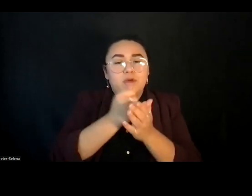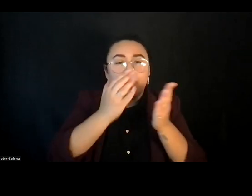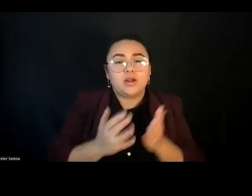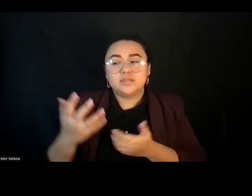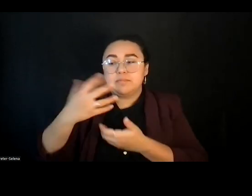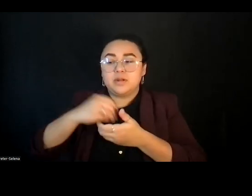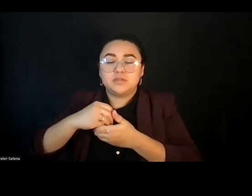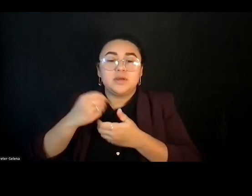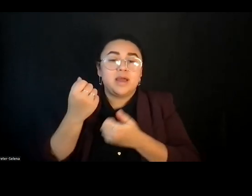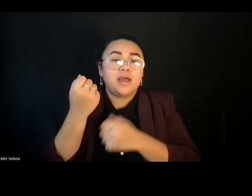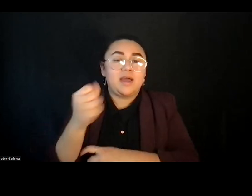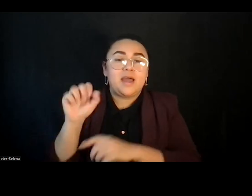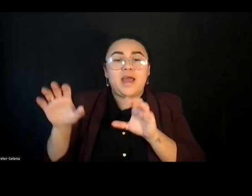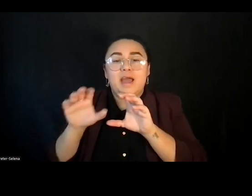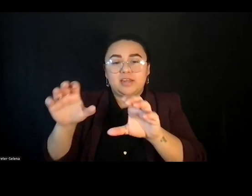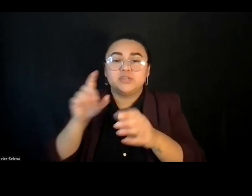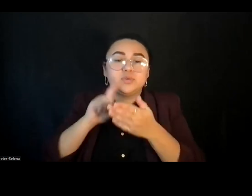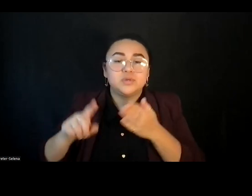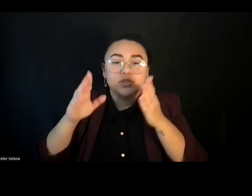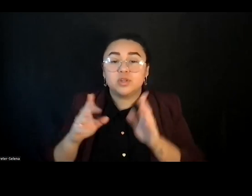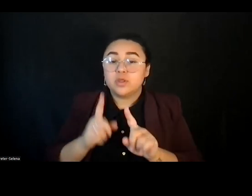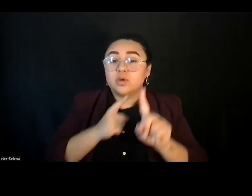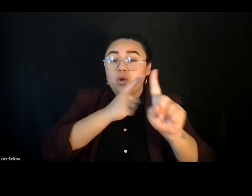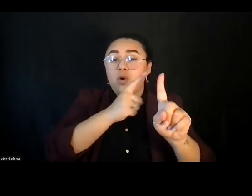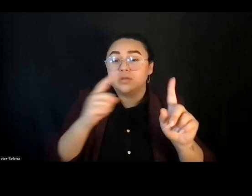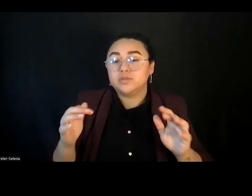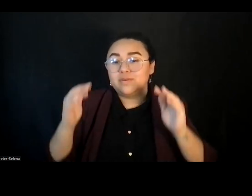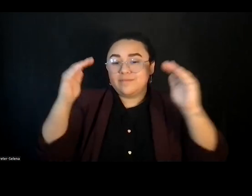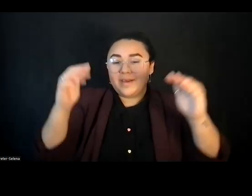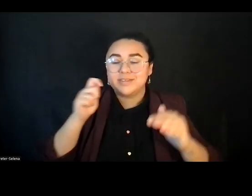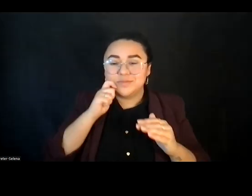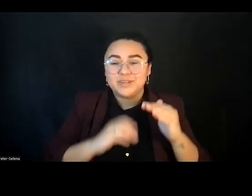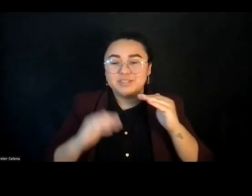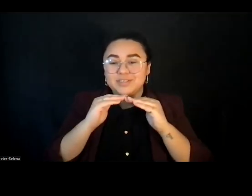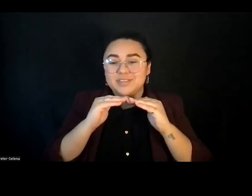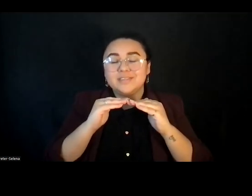And really the goal of this is to advance racial justice and transformative change.